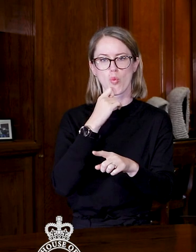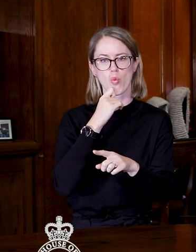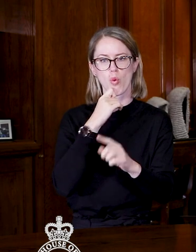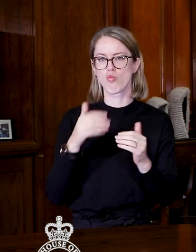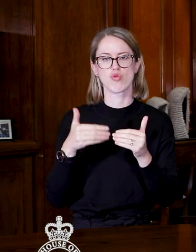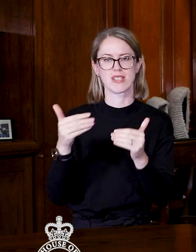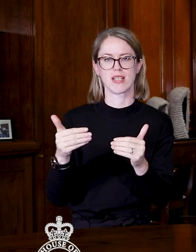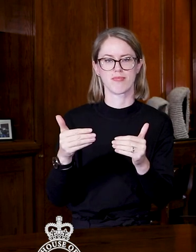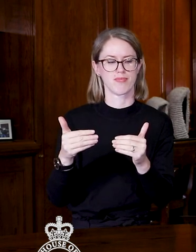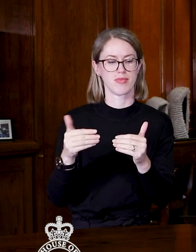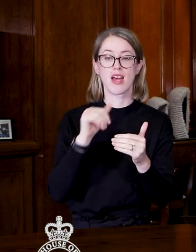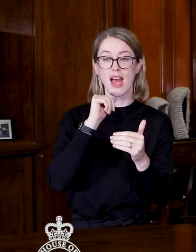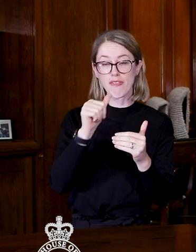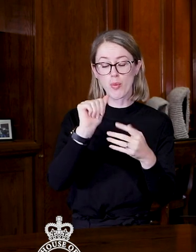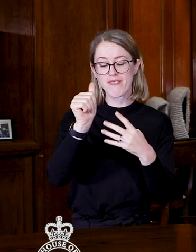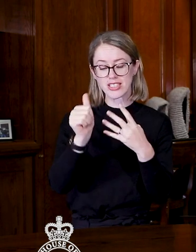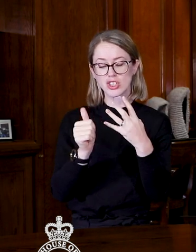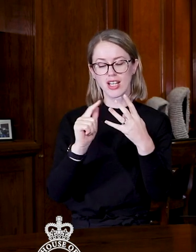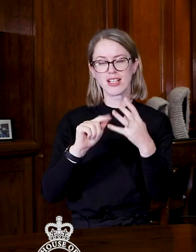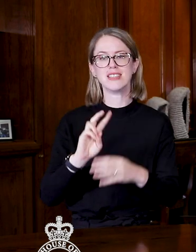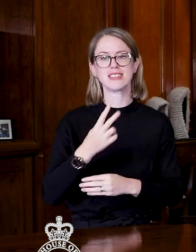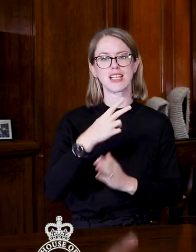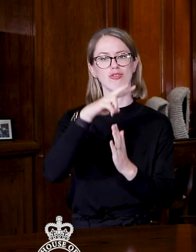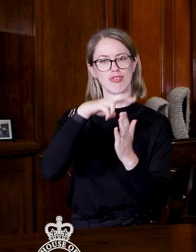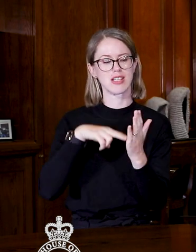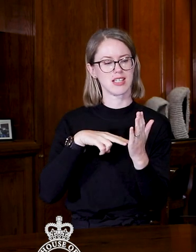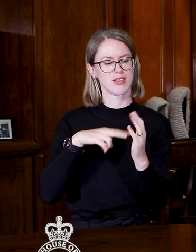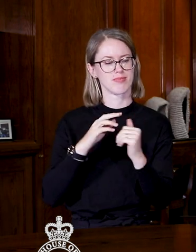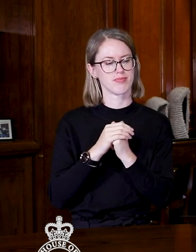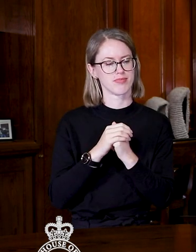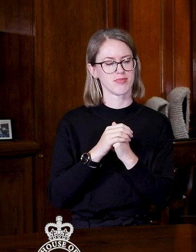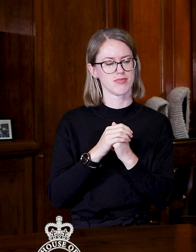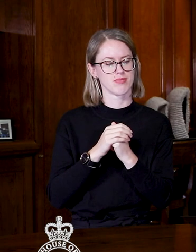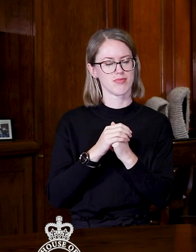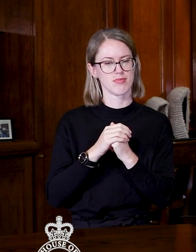If we get through that we'll have the second reading of the Superannuation and Retirement